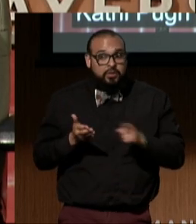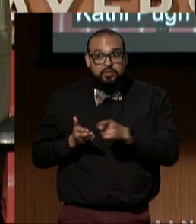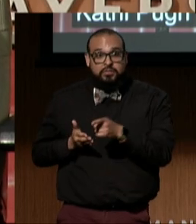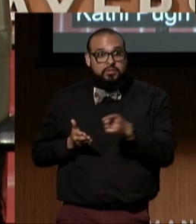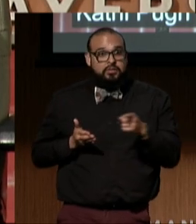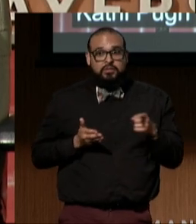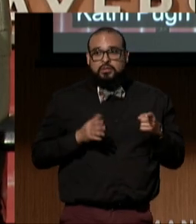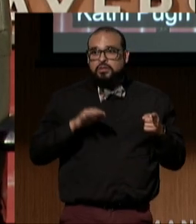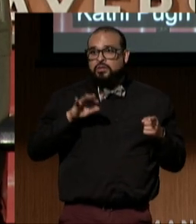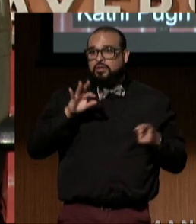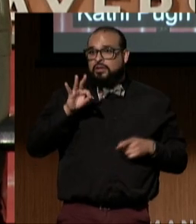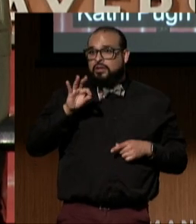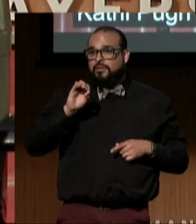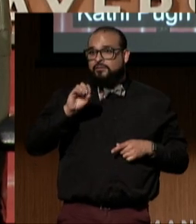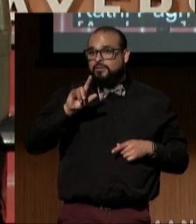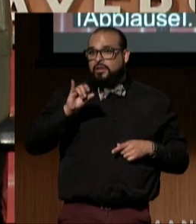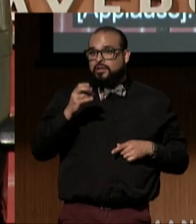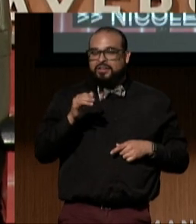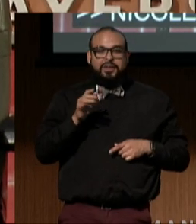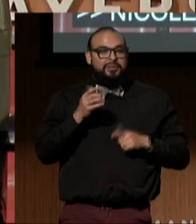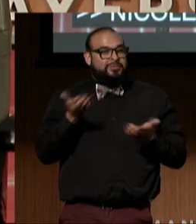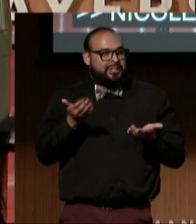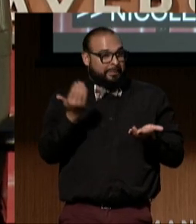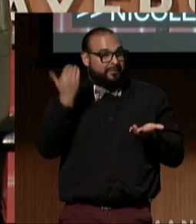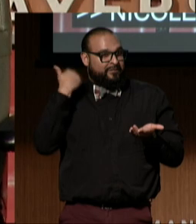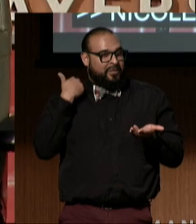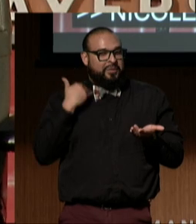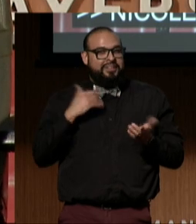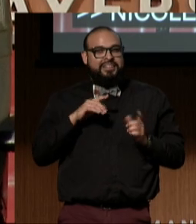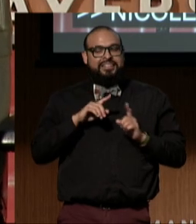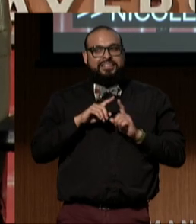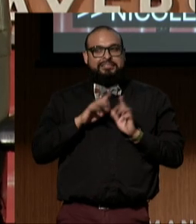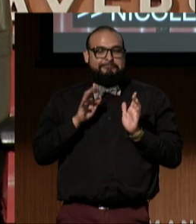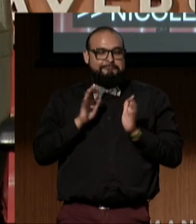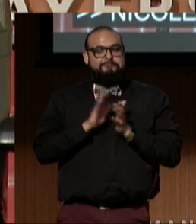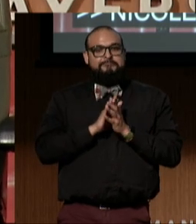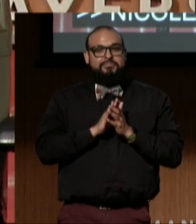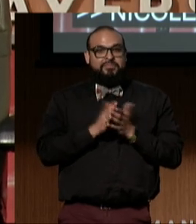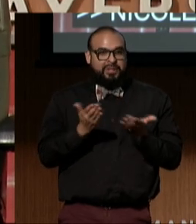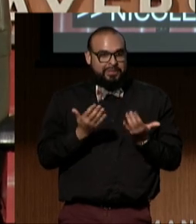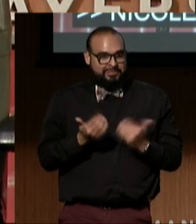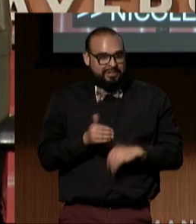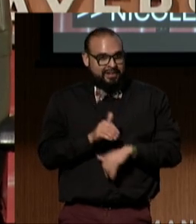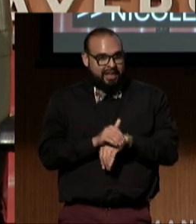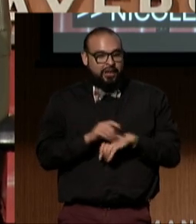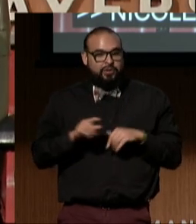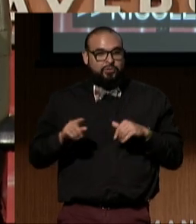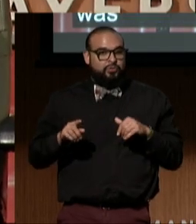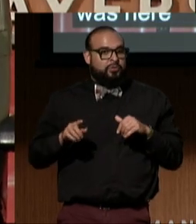Felicia was here earlier, and is with us tonight, our inaugural...